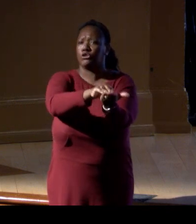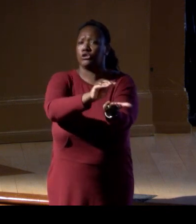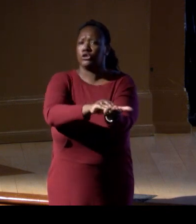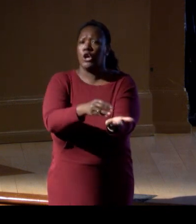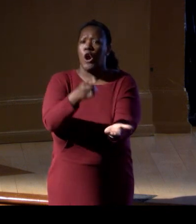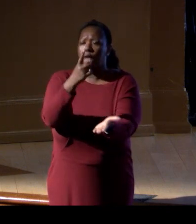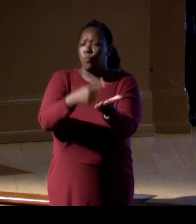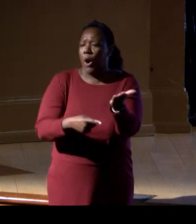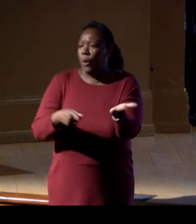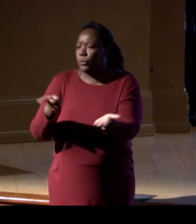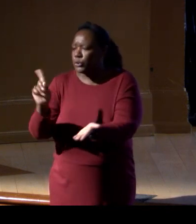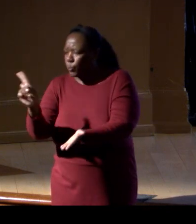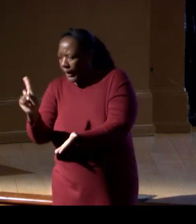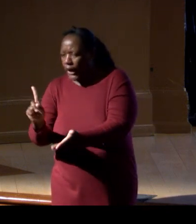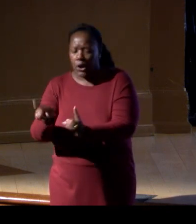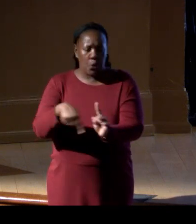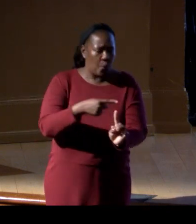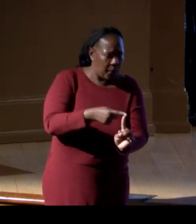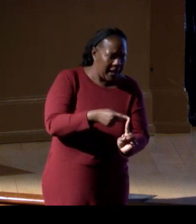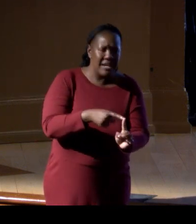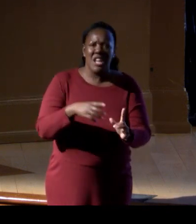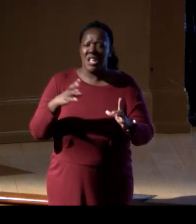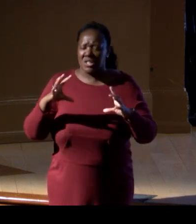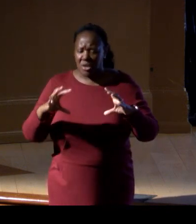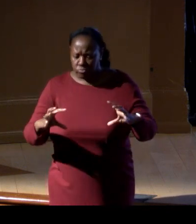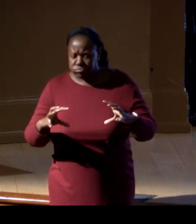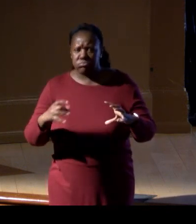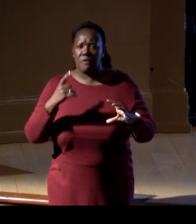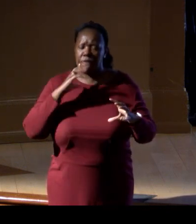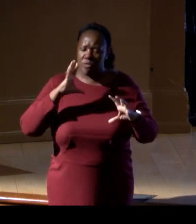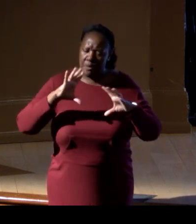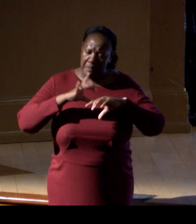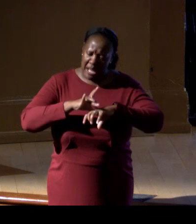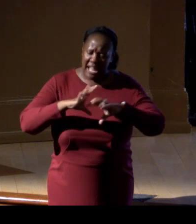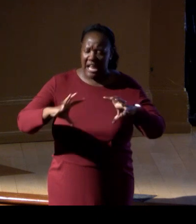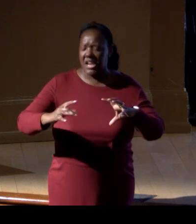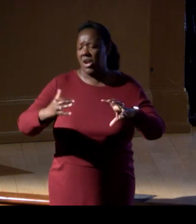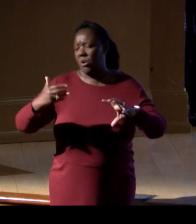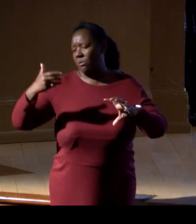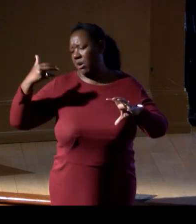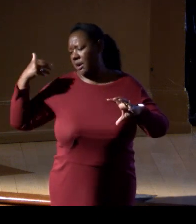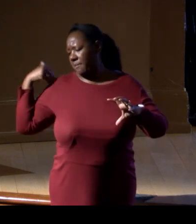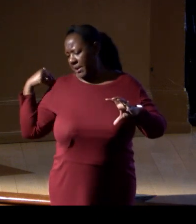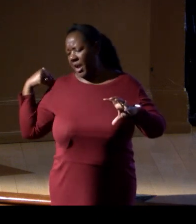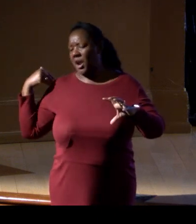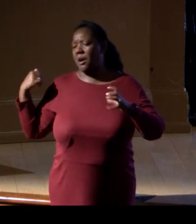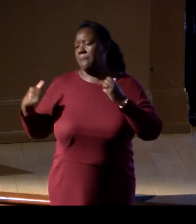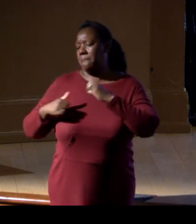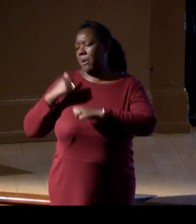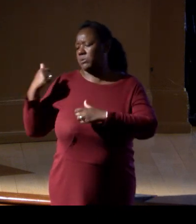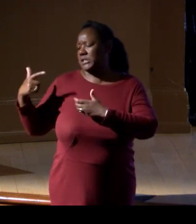sort of biogeographical history of our planet going back for a couple hundred years, probably most of it collected by, you know, British vicars,